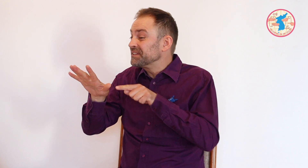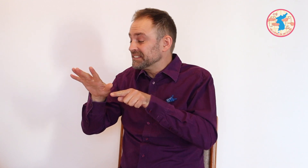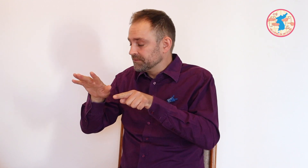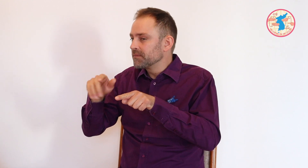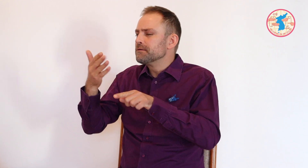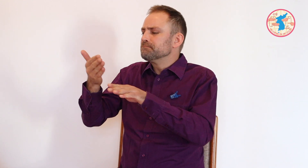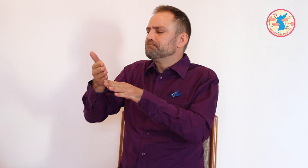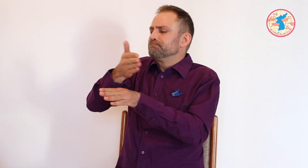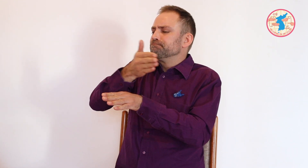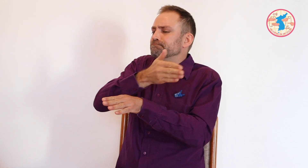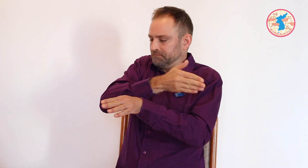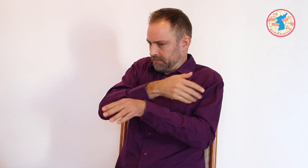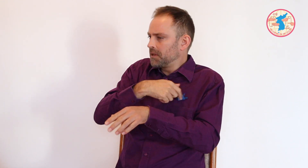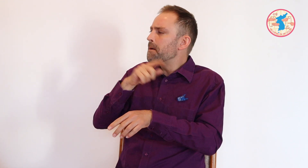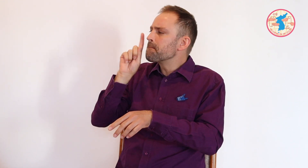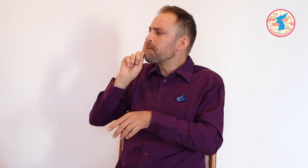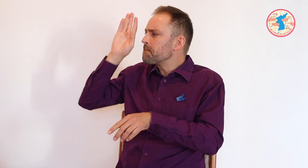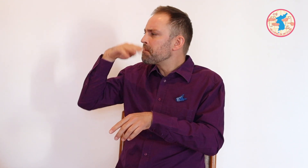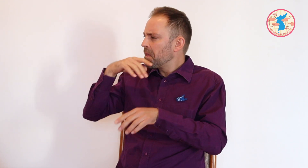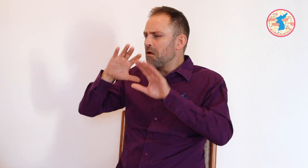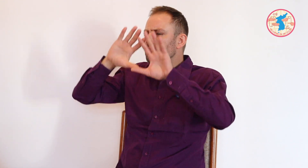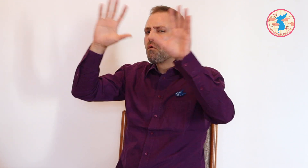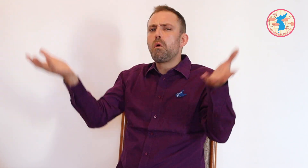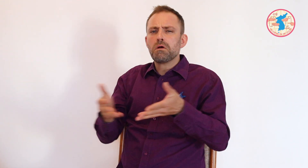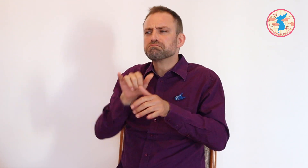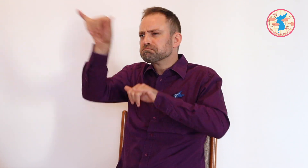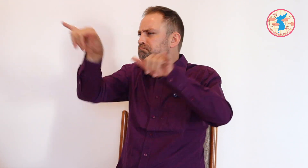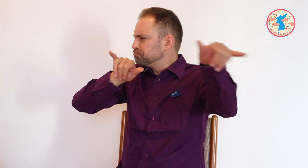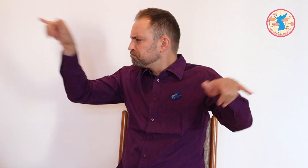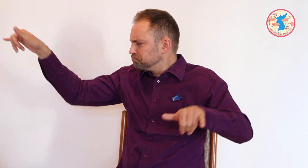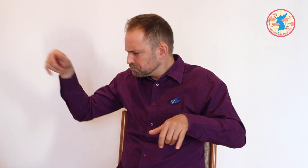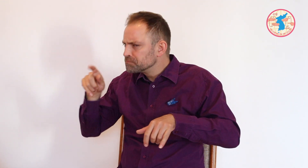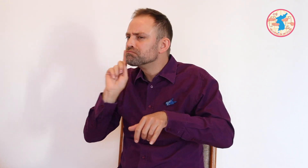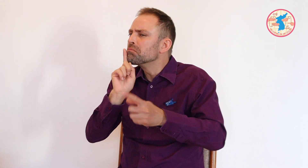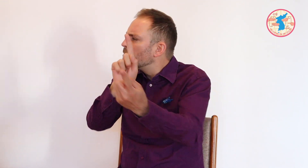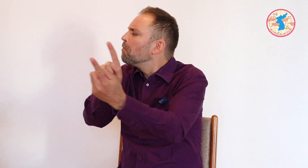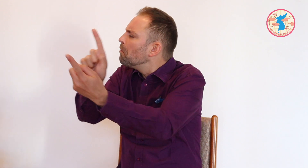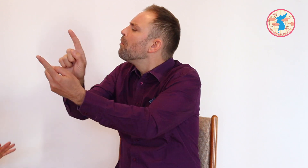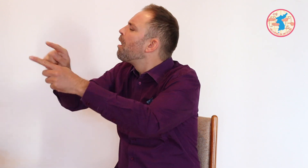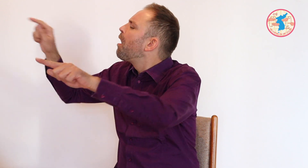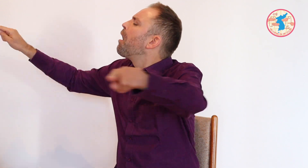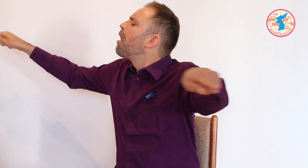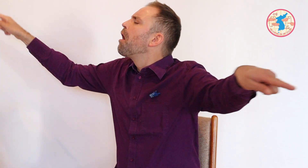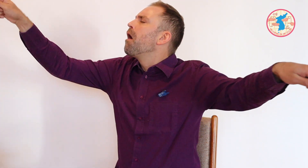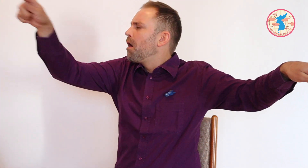My parents had already travelled and met Deaf people all over the world, of course.